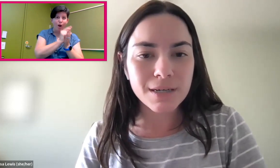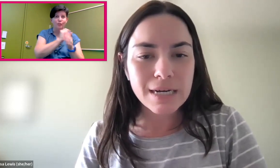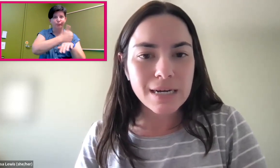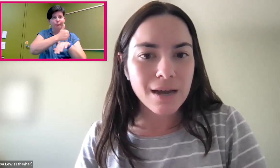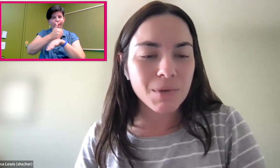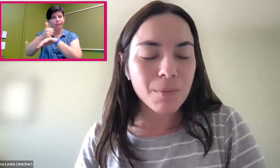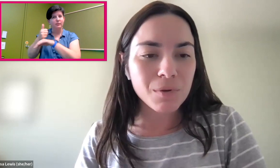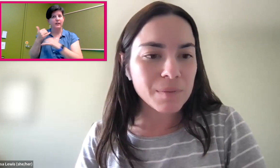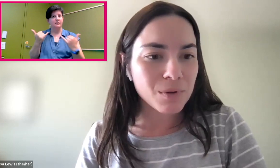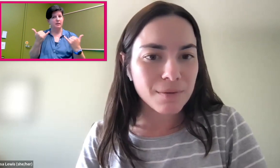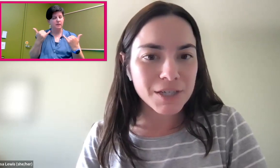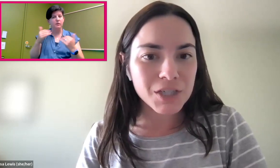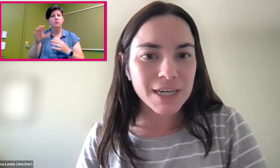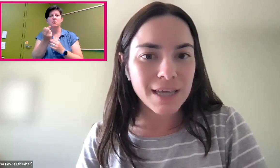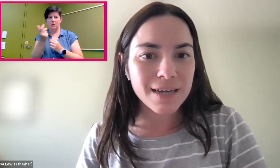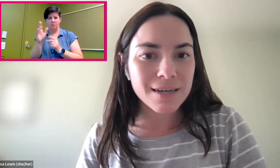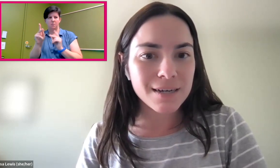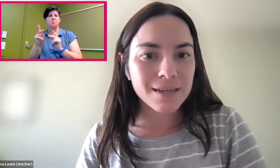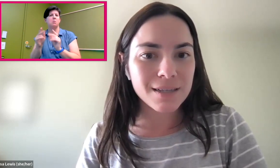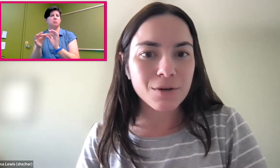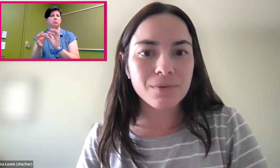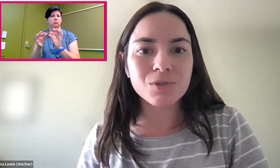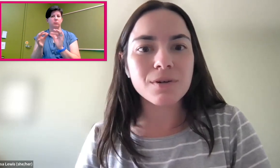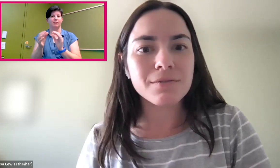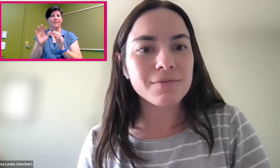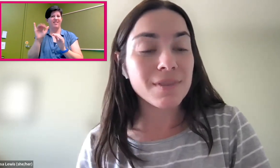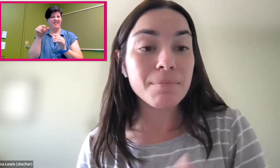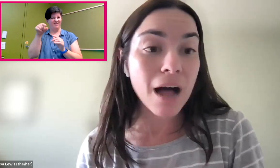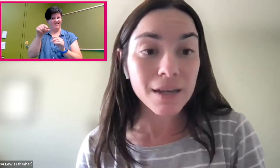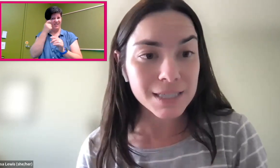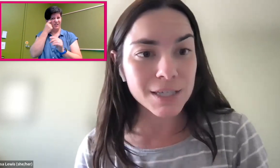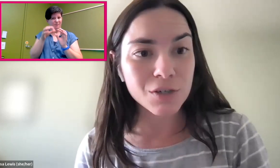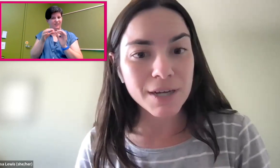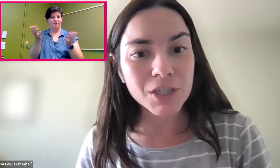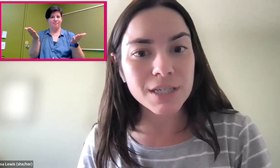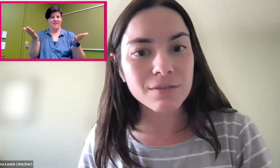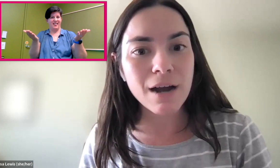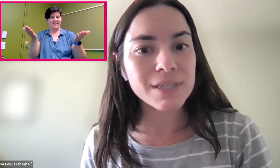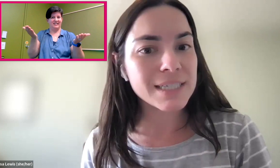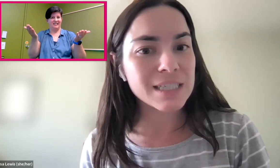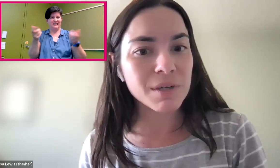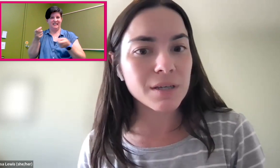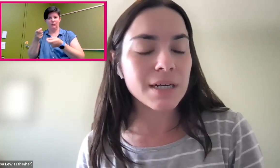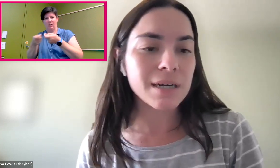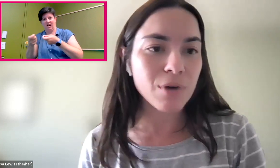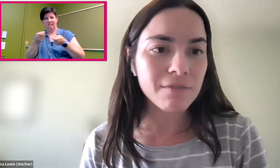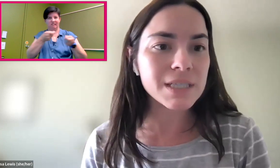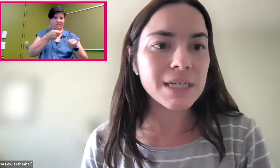And a couple of people are mentioning the balance that you mentioned around accessibility and privacy,